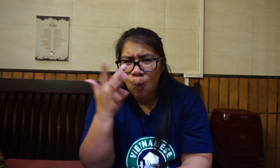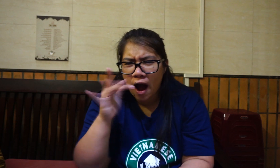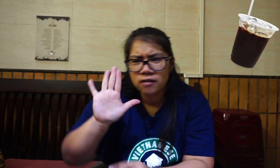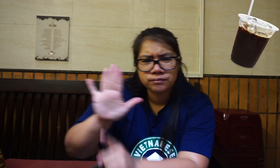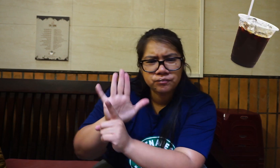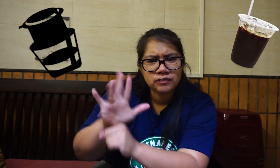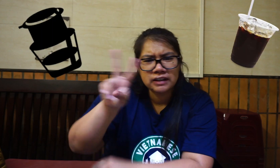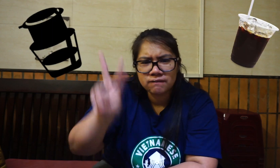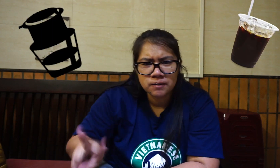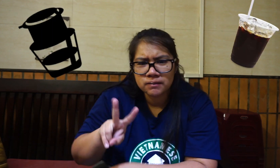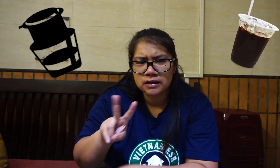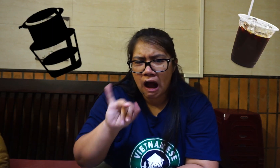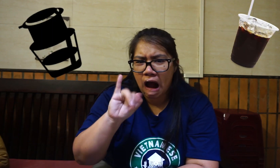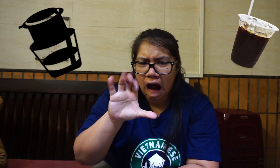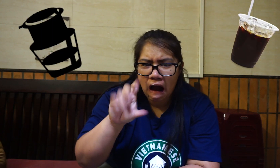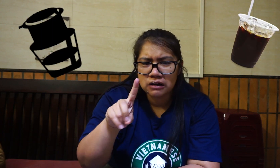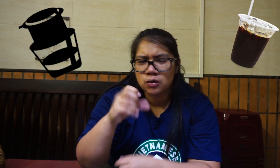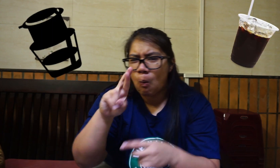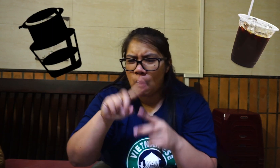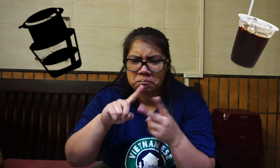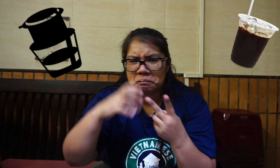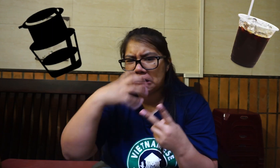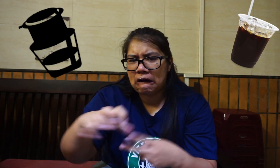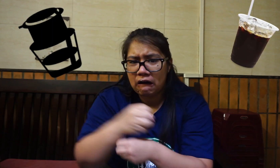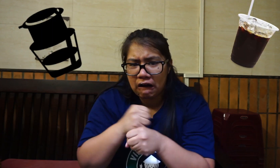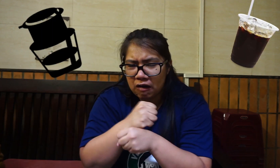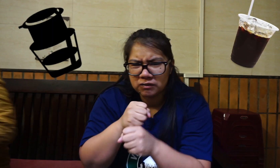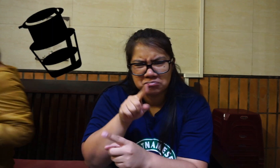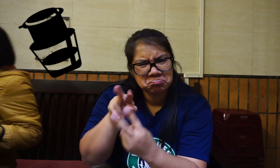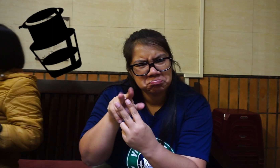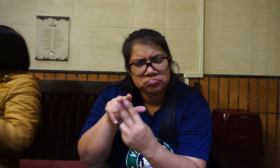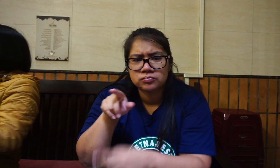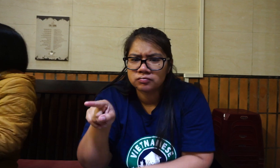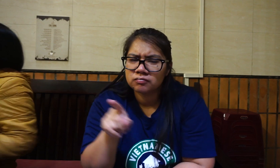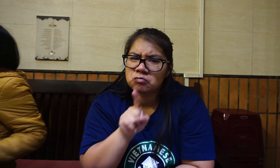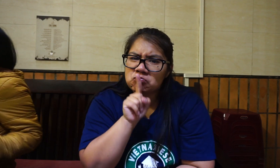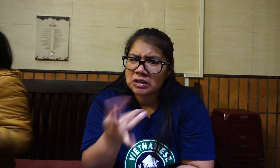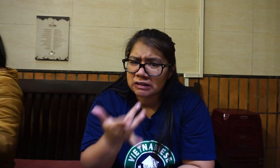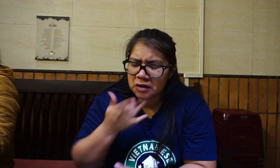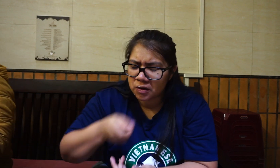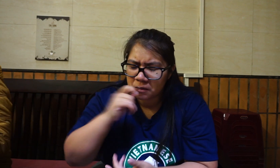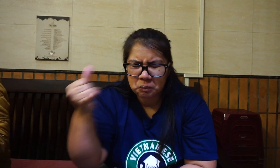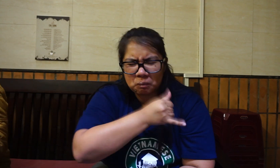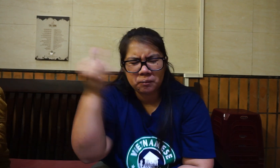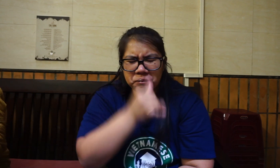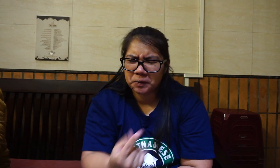It's interesting because Vietnamese Iced or Hot Black coffee taste really bitter